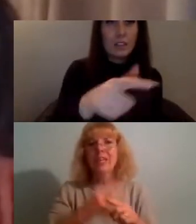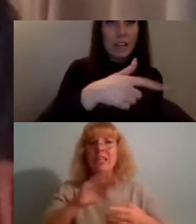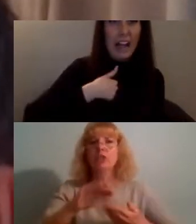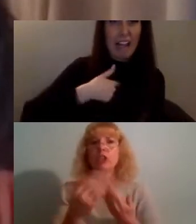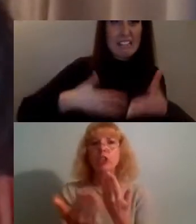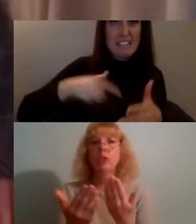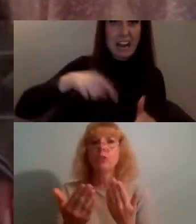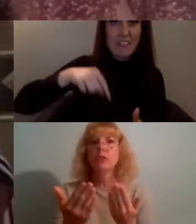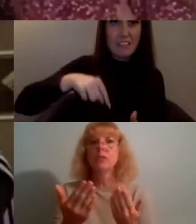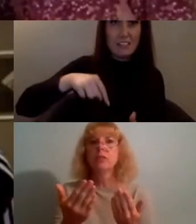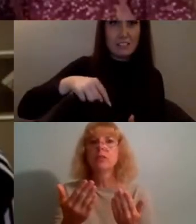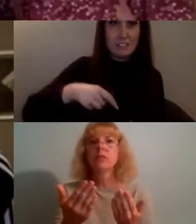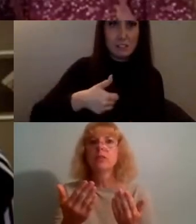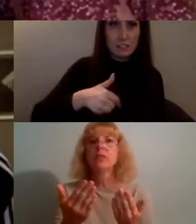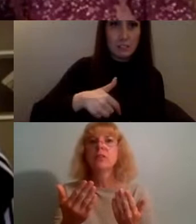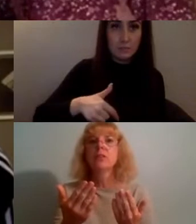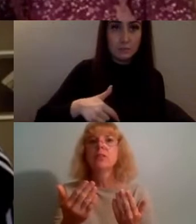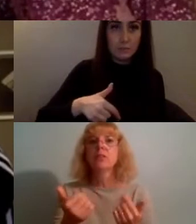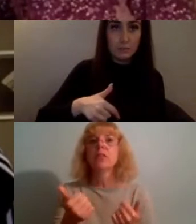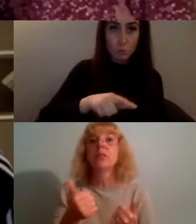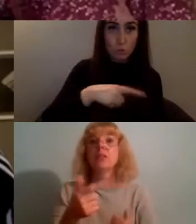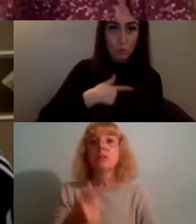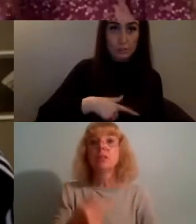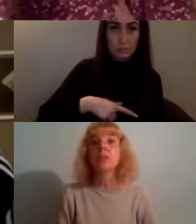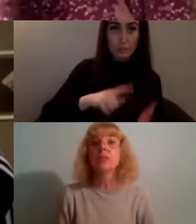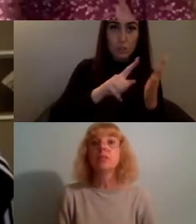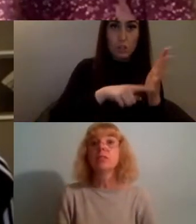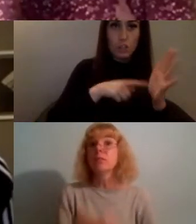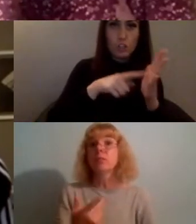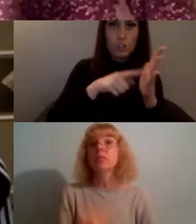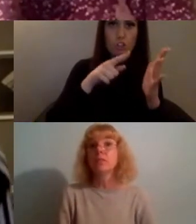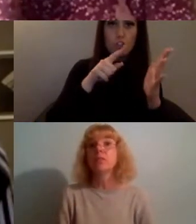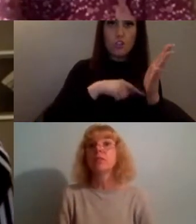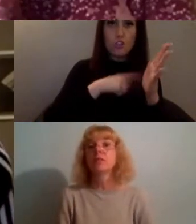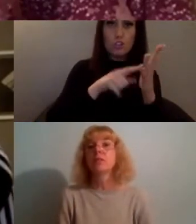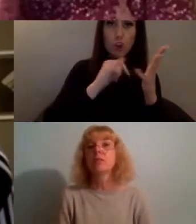and so that's Josephine Gyasi a creative producer and director